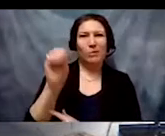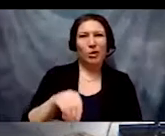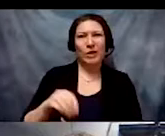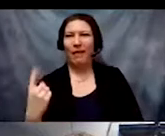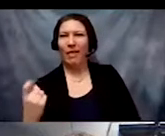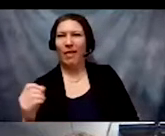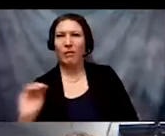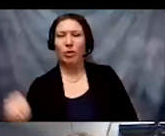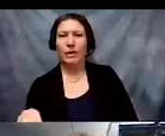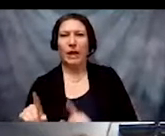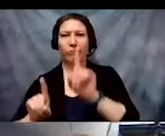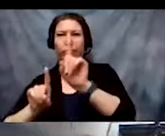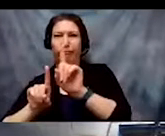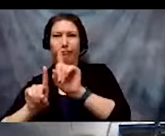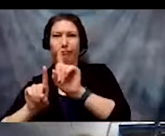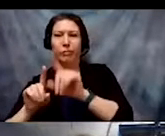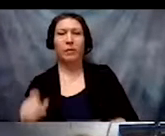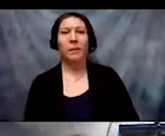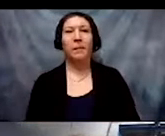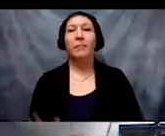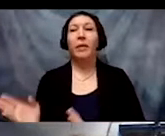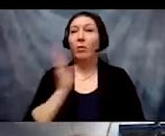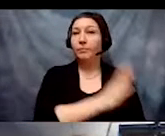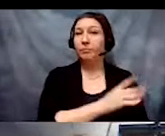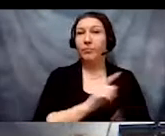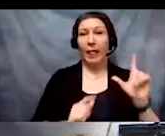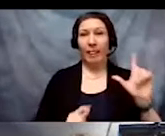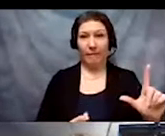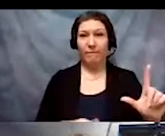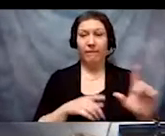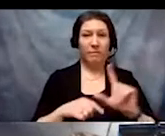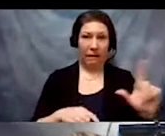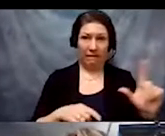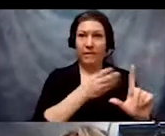From the left to the right of the graph, disabled